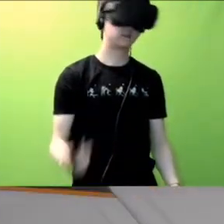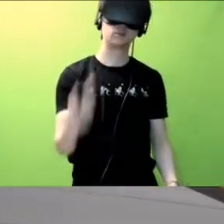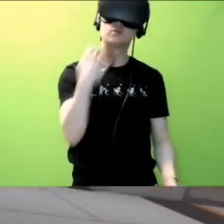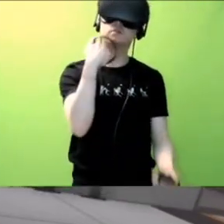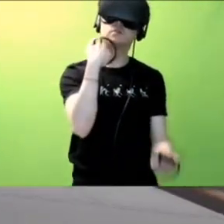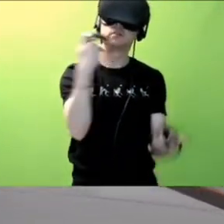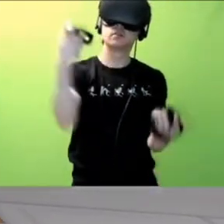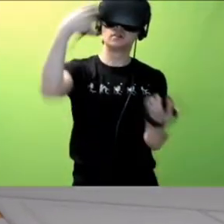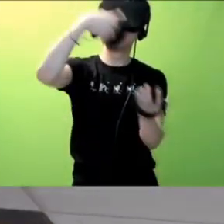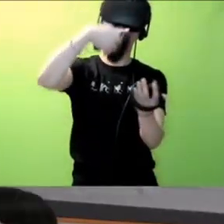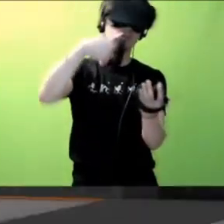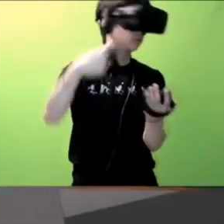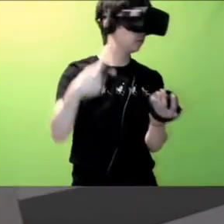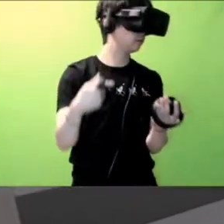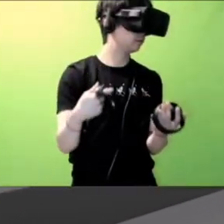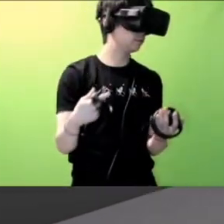Say again